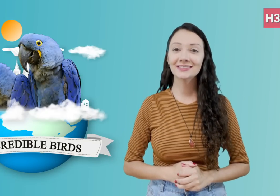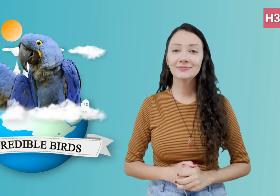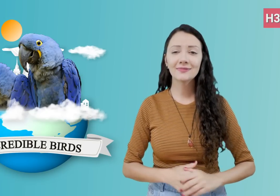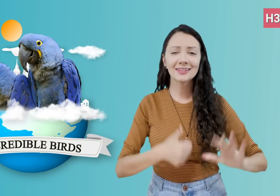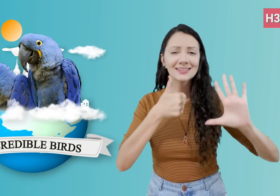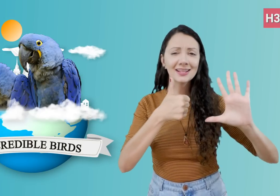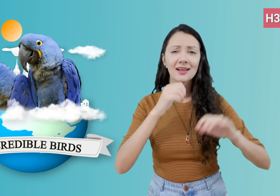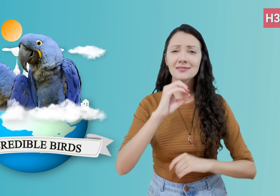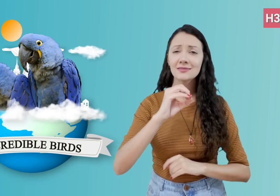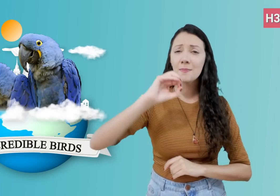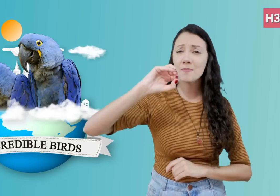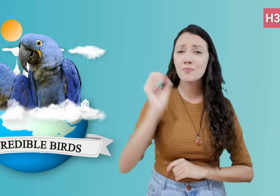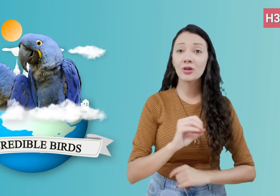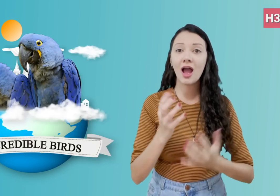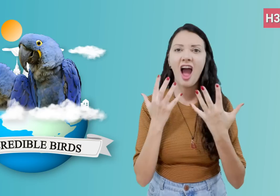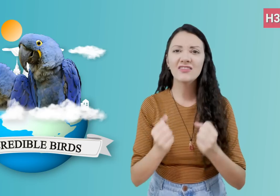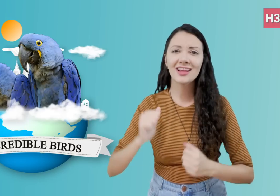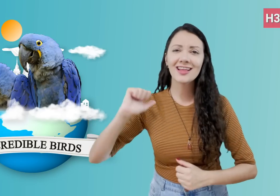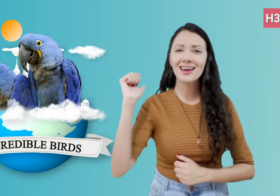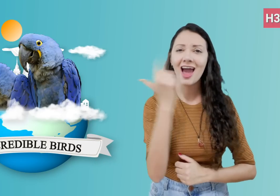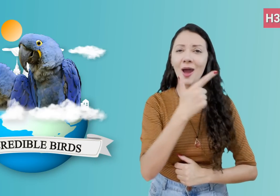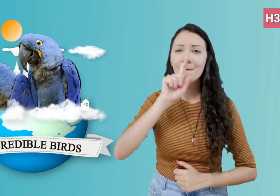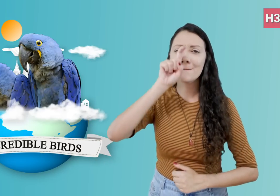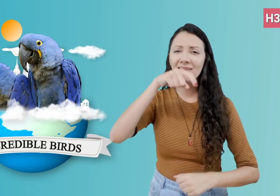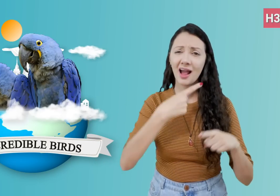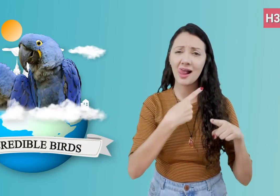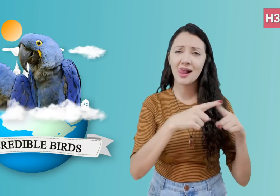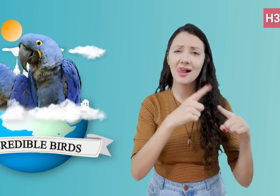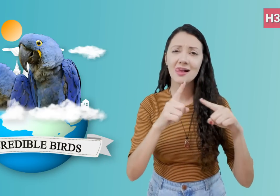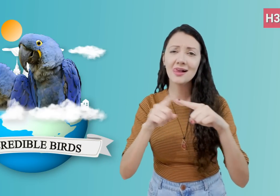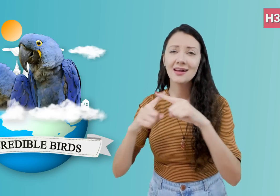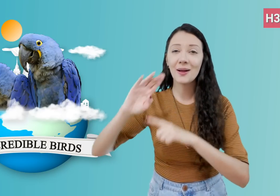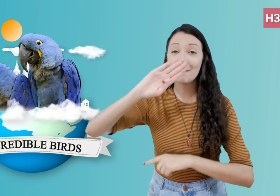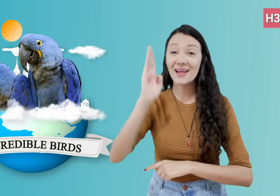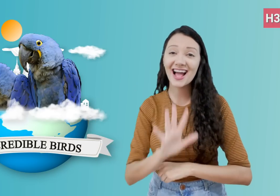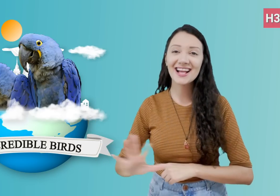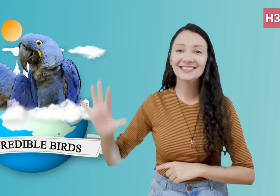and 60% of all bird species in South America are in Brazil!